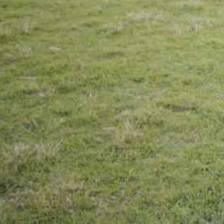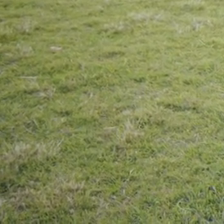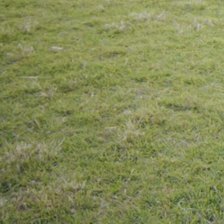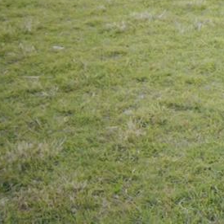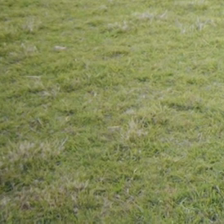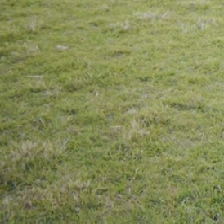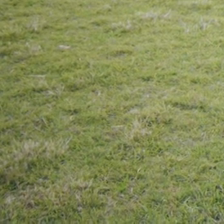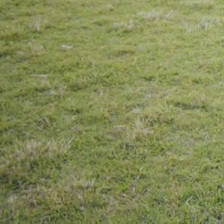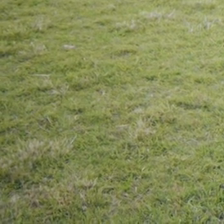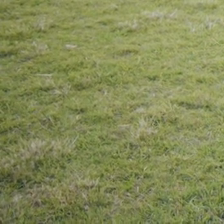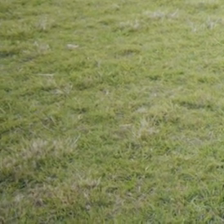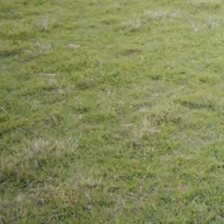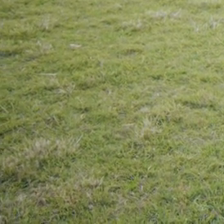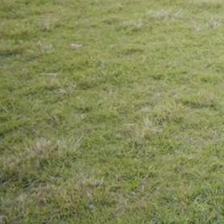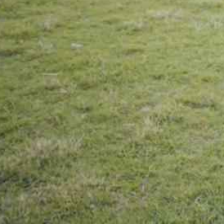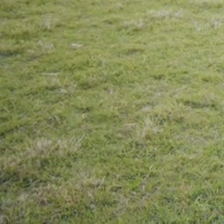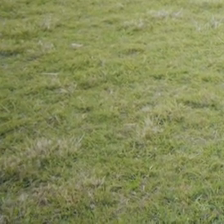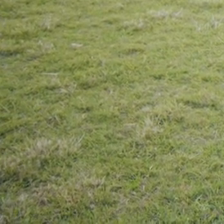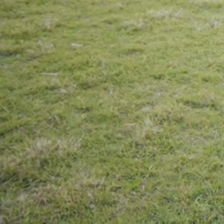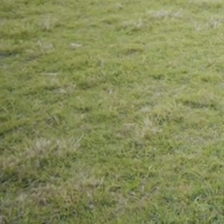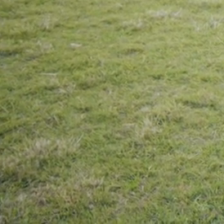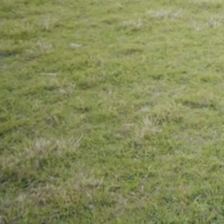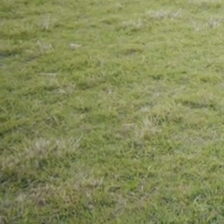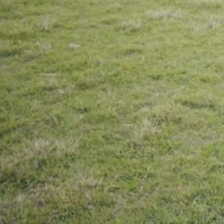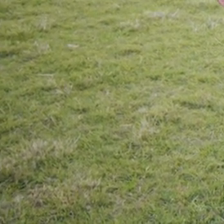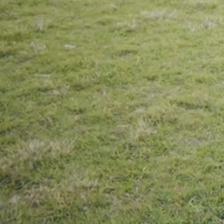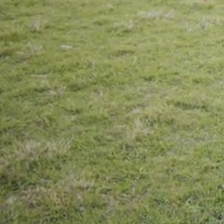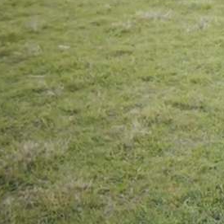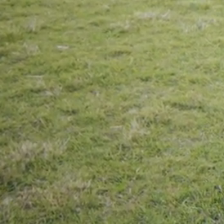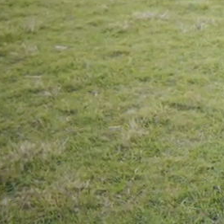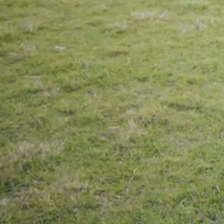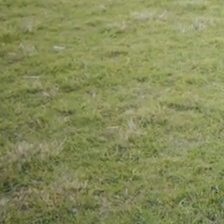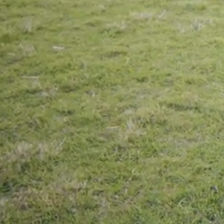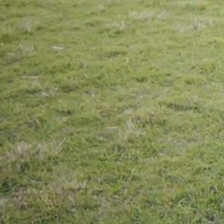The third one we'll do is, hold balance. So you do this.